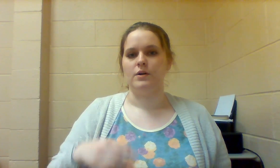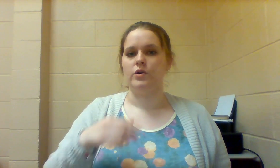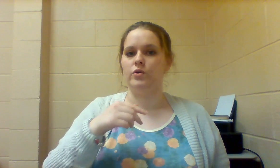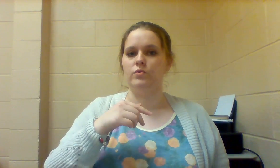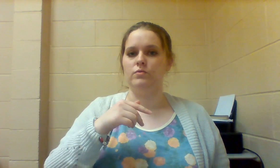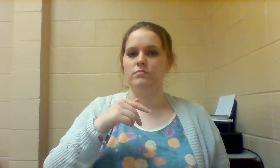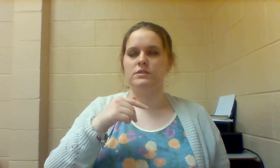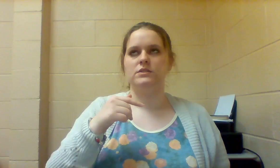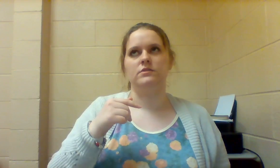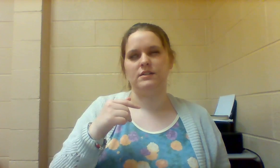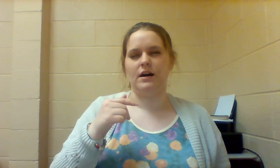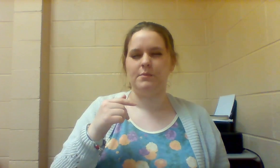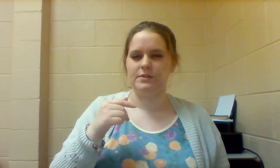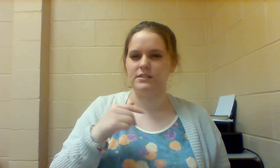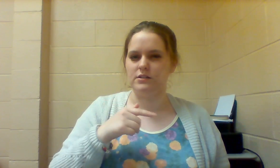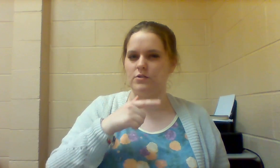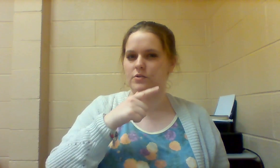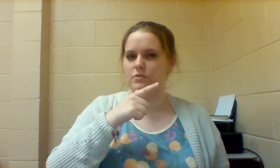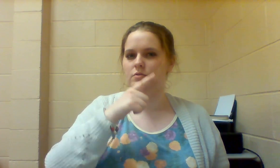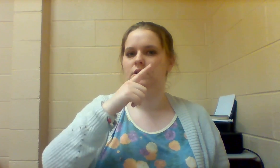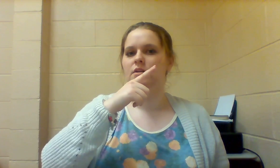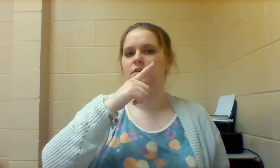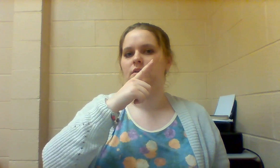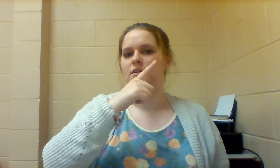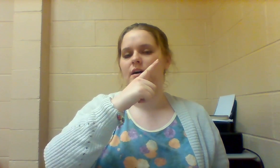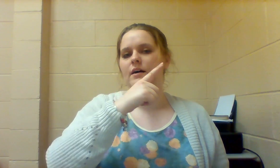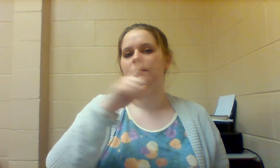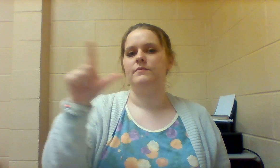WHO, so there's a couple ways to do WHO